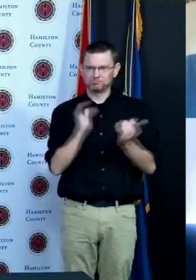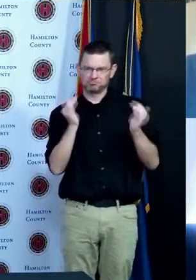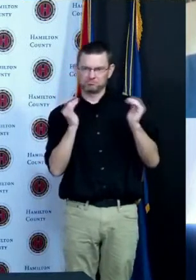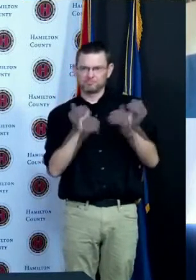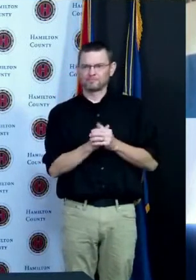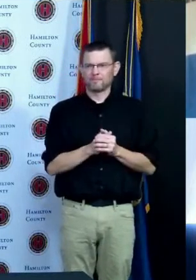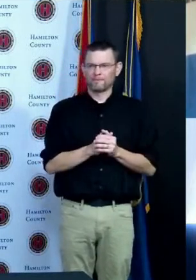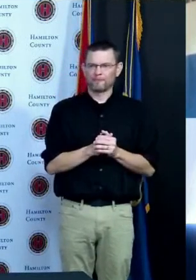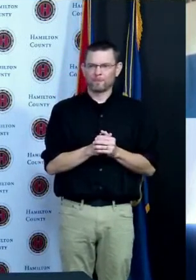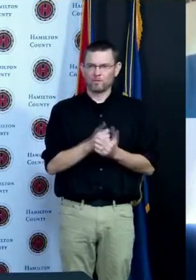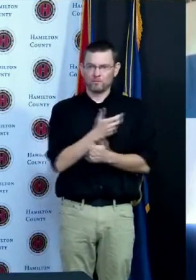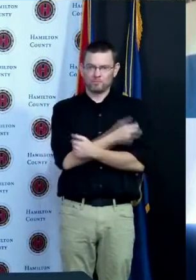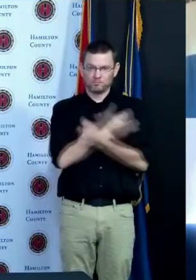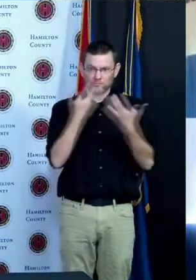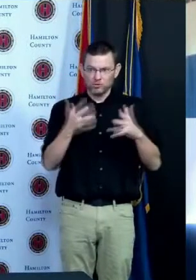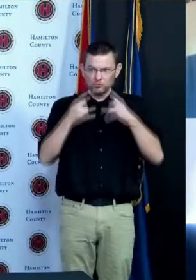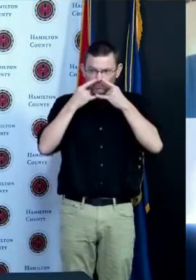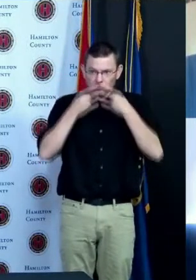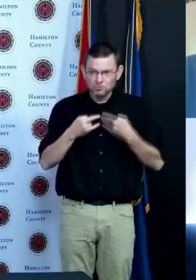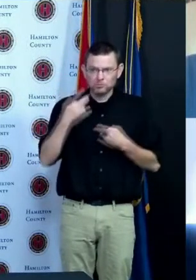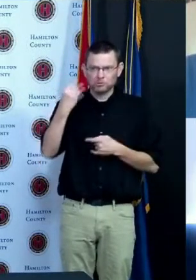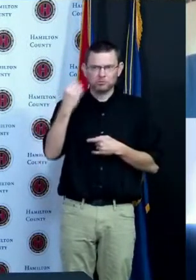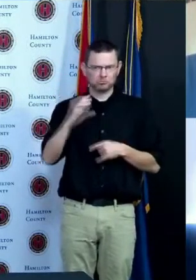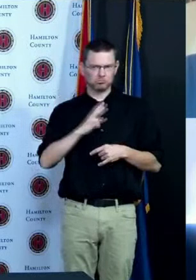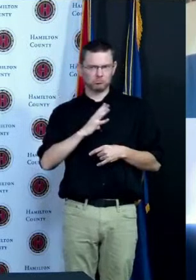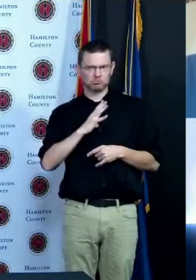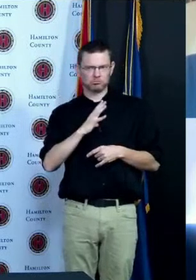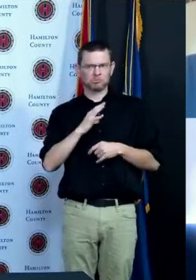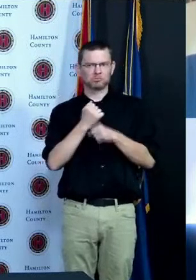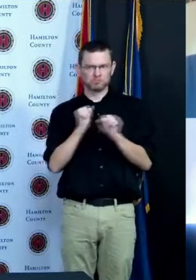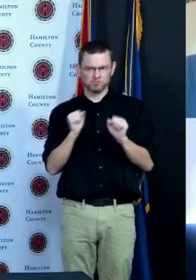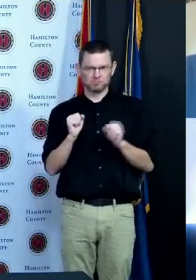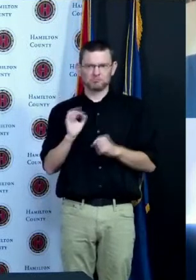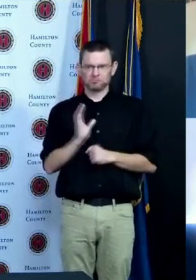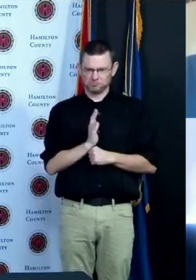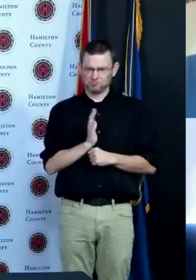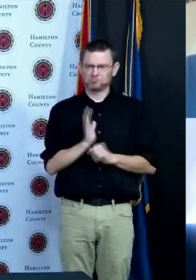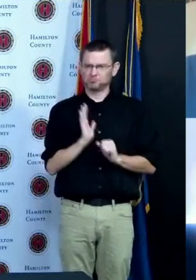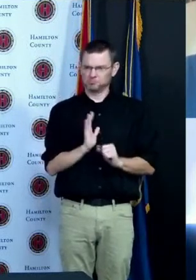it's safe and it's it's perfectly acceptable to not wear a mask if you're outside and vaccinated